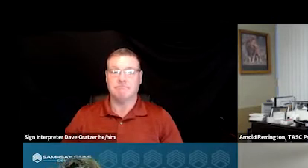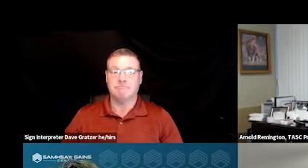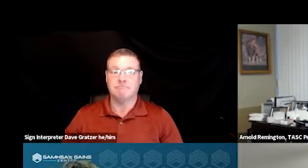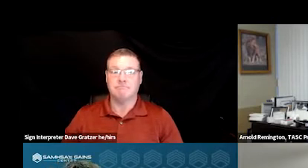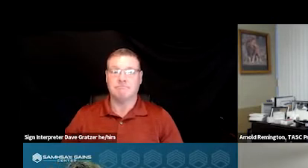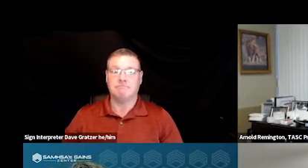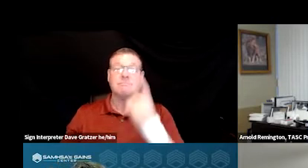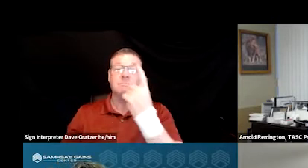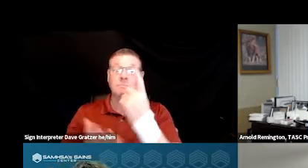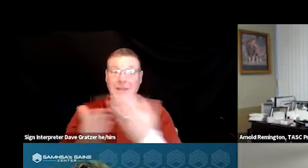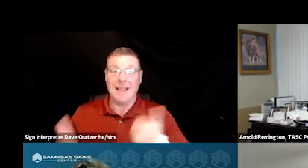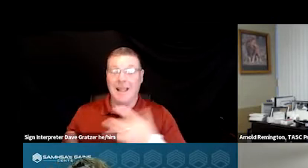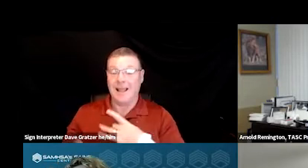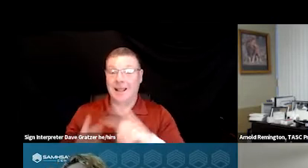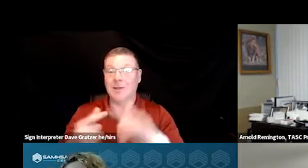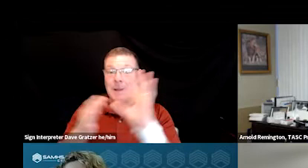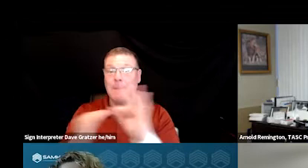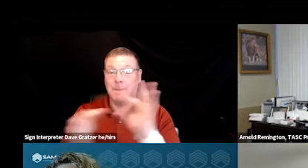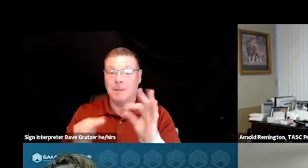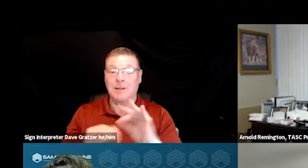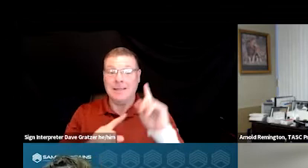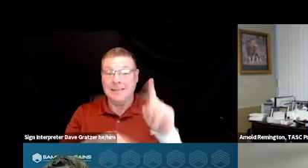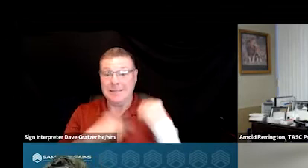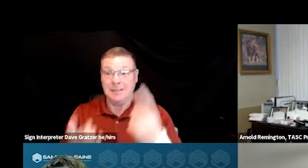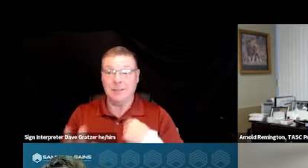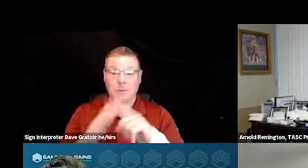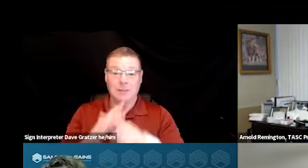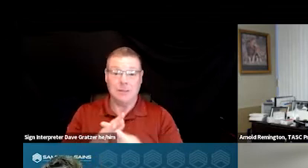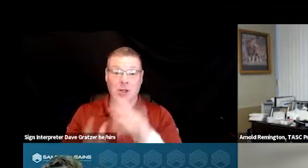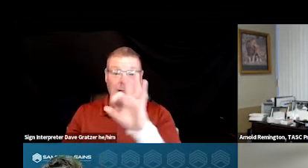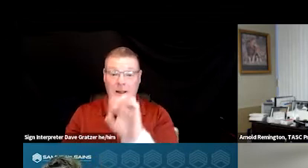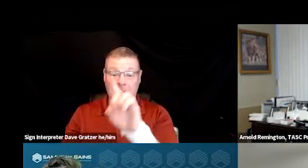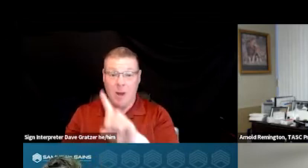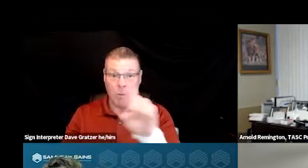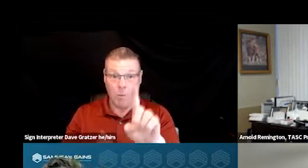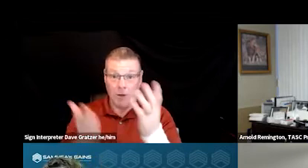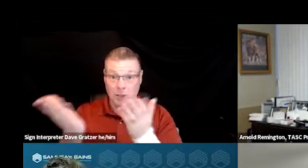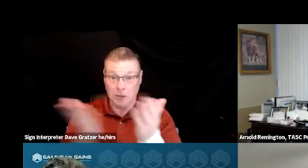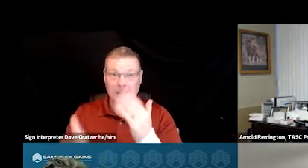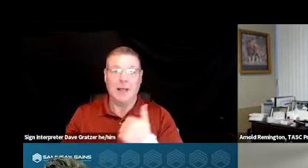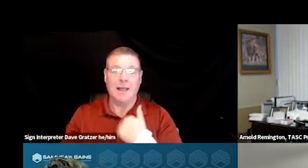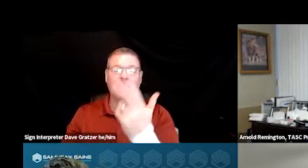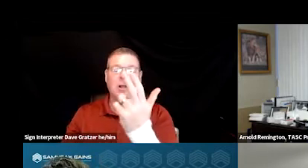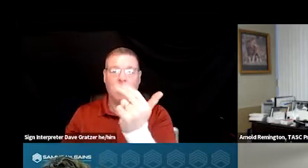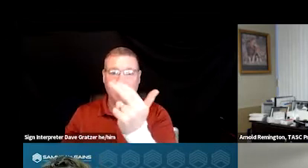One thing I'd like to mention is that since we started our 911 services, we've engaged 1300 individuals.